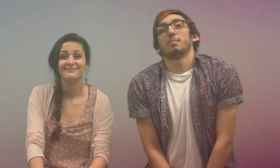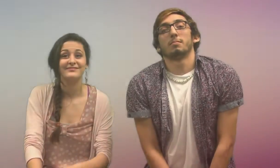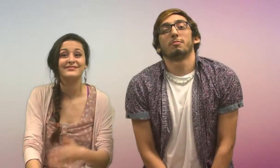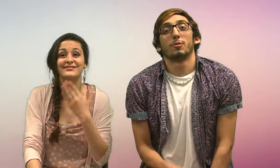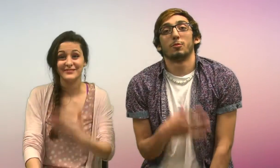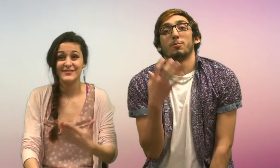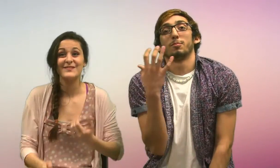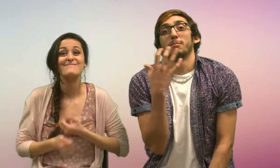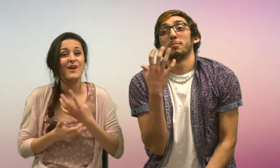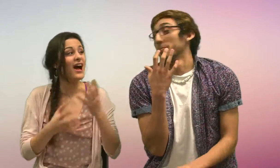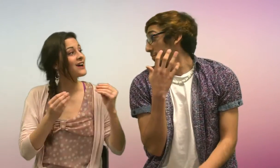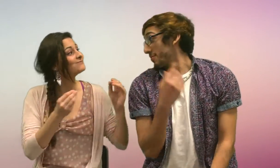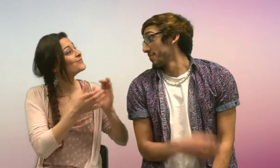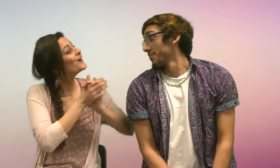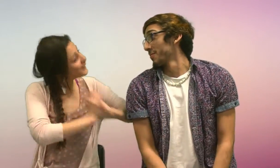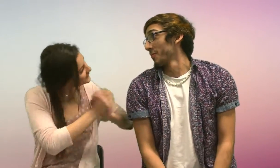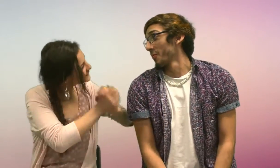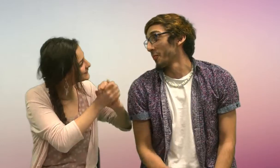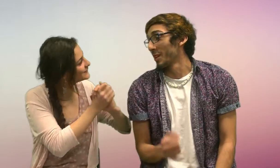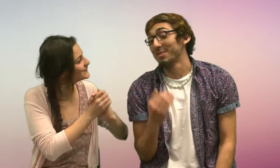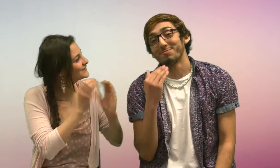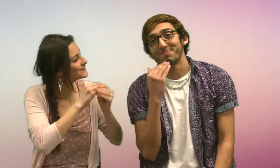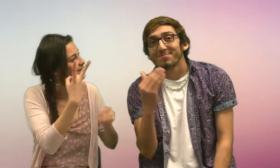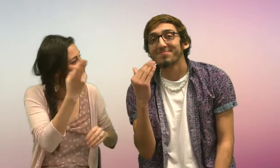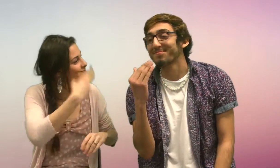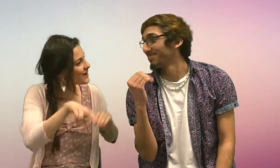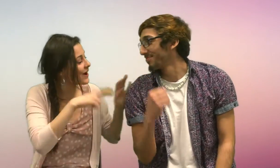Good poem and congratulations, Jonathan! Thanks!